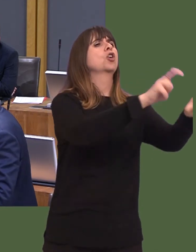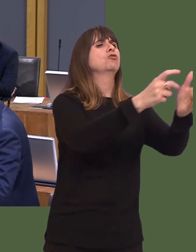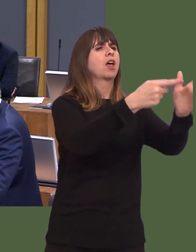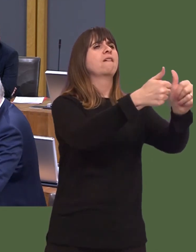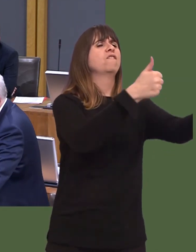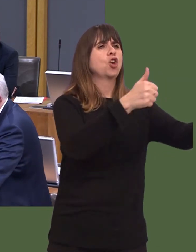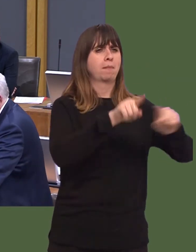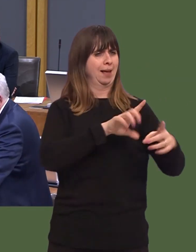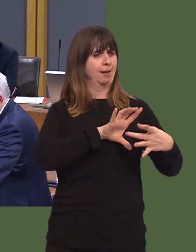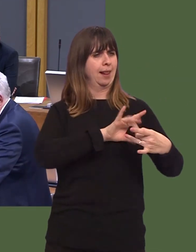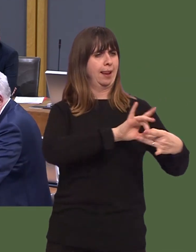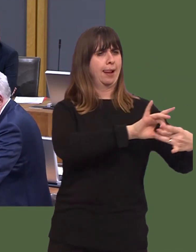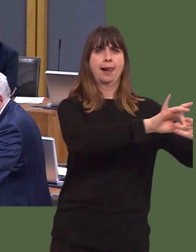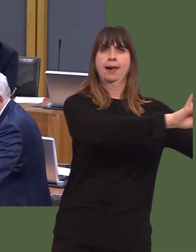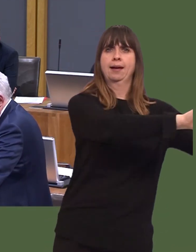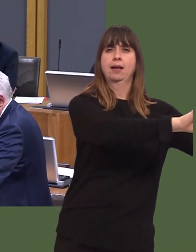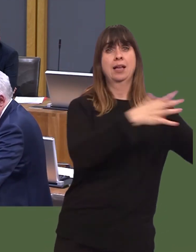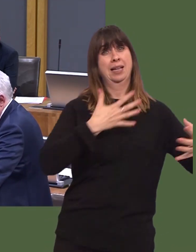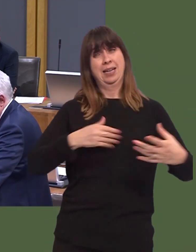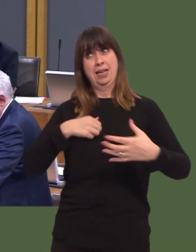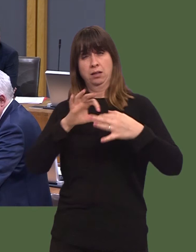Huw Irranca-Davies: ëIt is only by working together that we can help deliver a better,